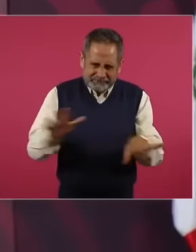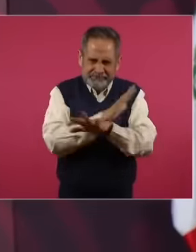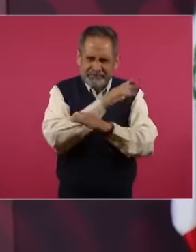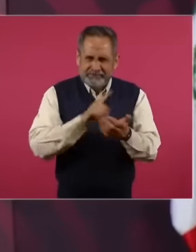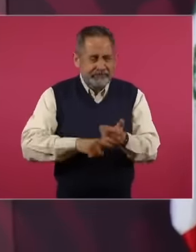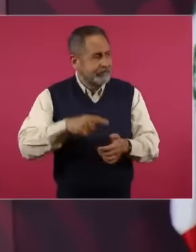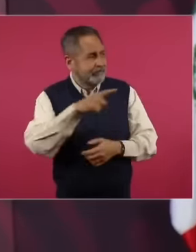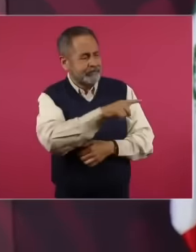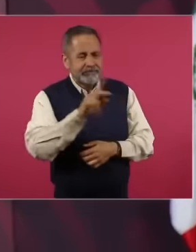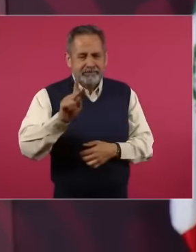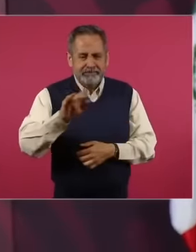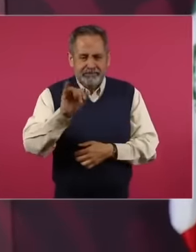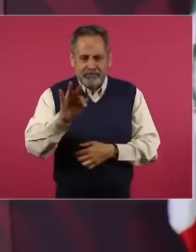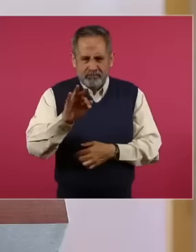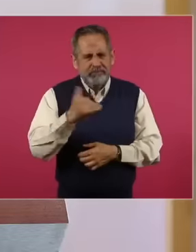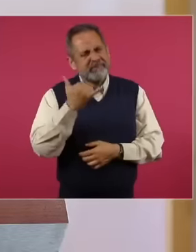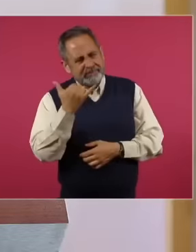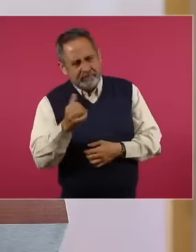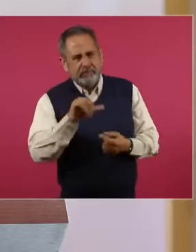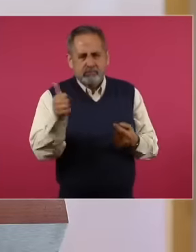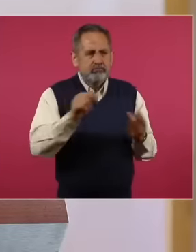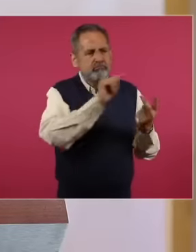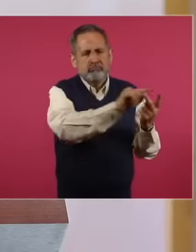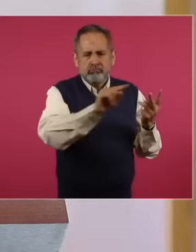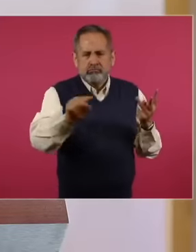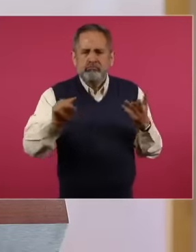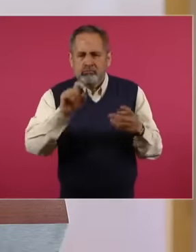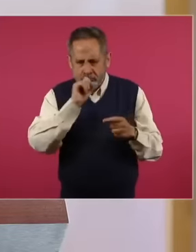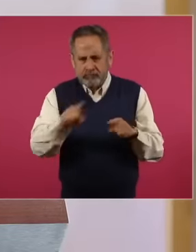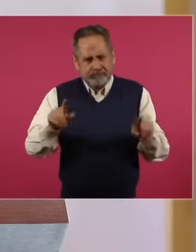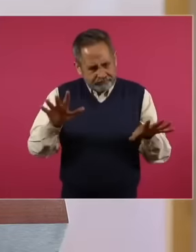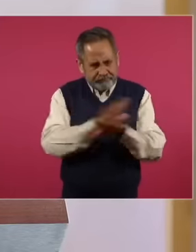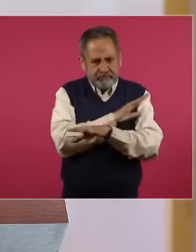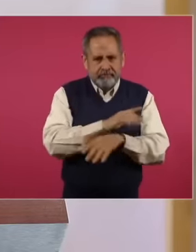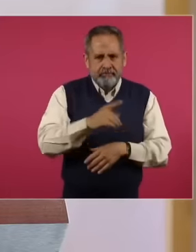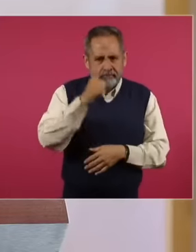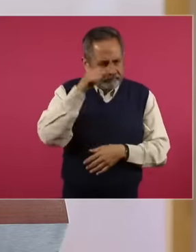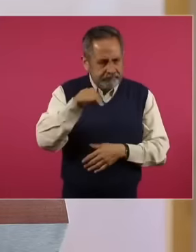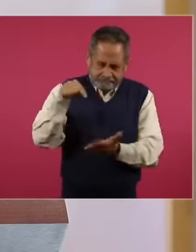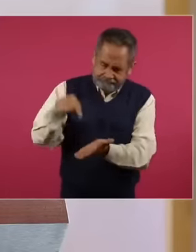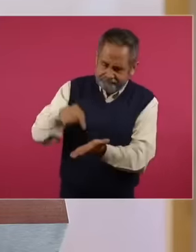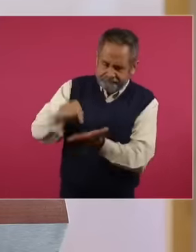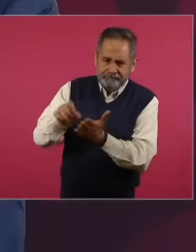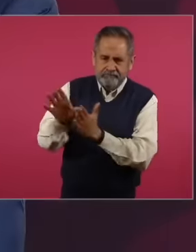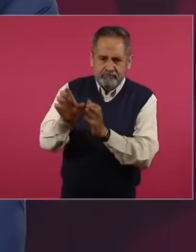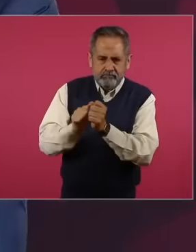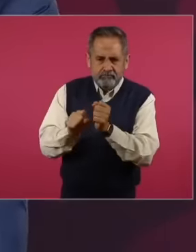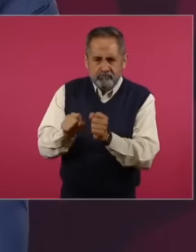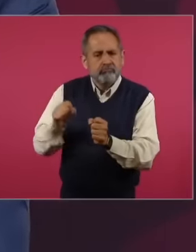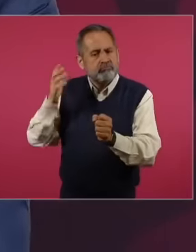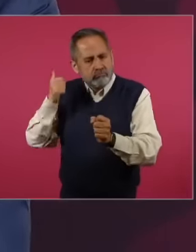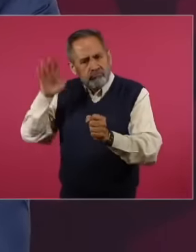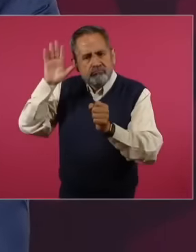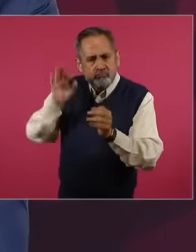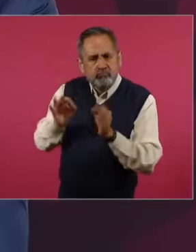judicial power and others to return to the Constitution what was in its